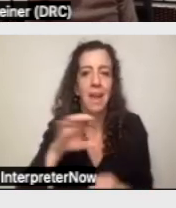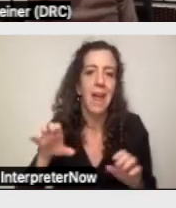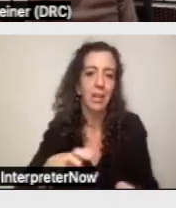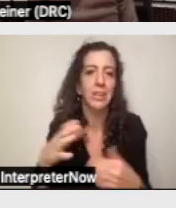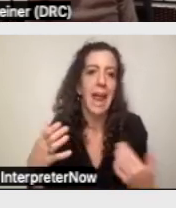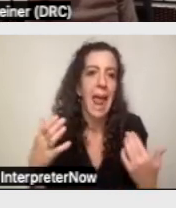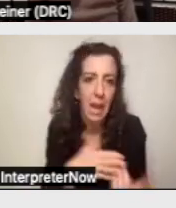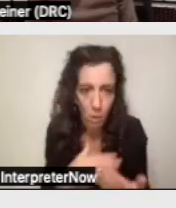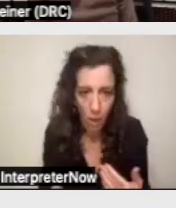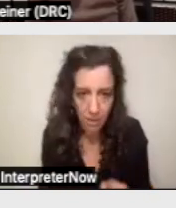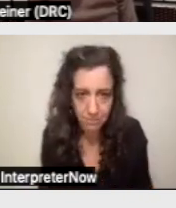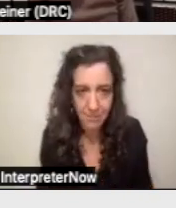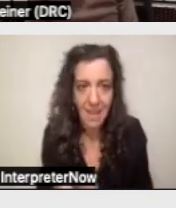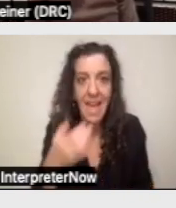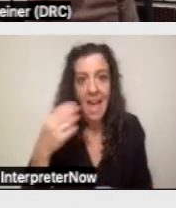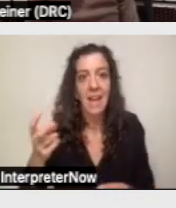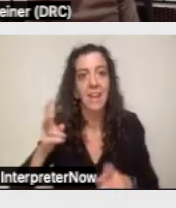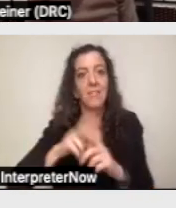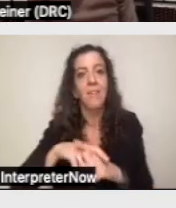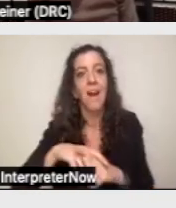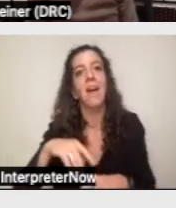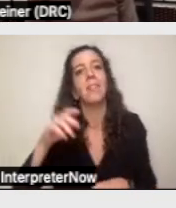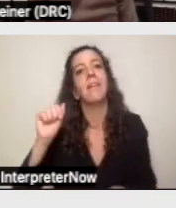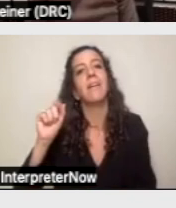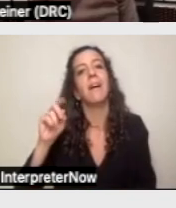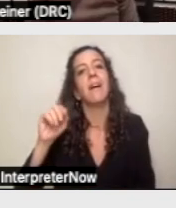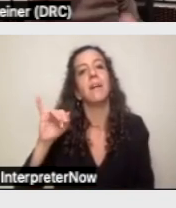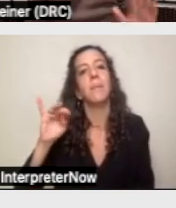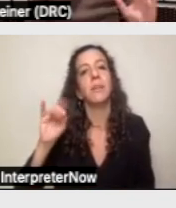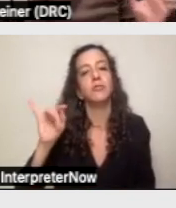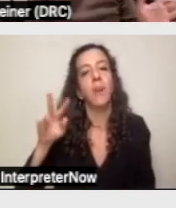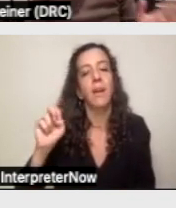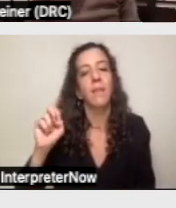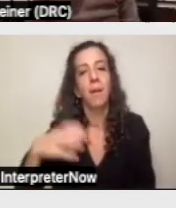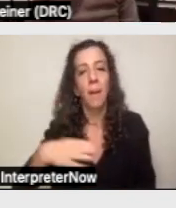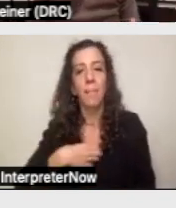And also file an administrative complaint with DDS; remember that's the state agency